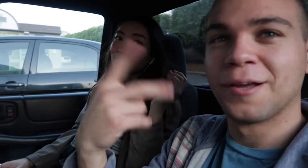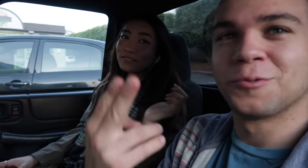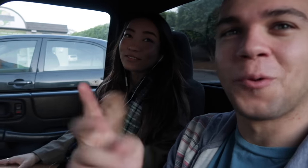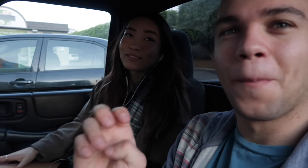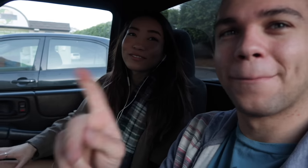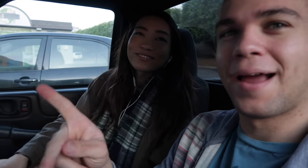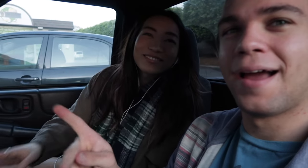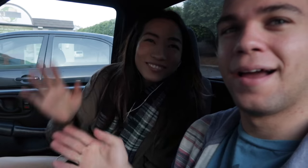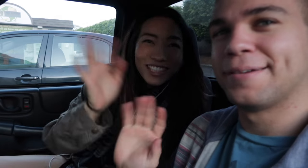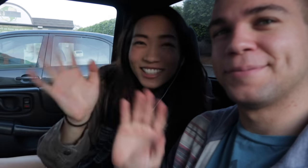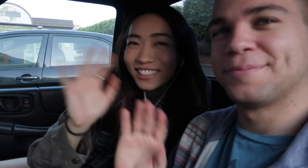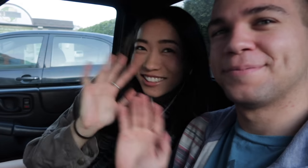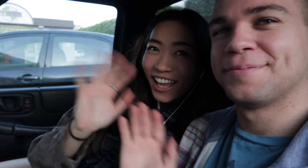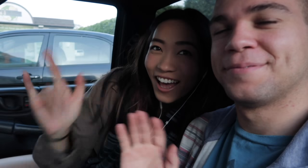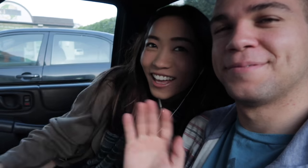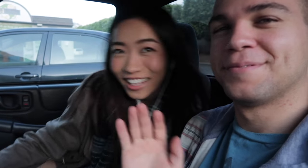hi sign duo is back! hi!